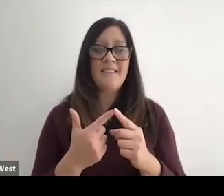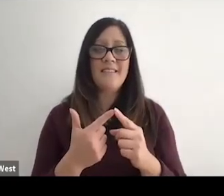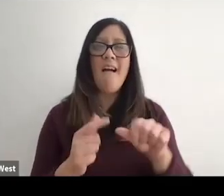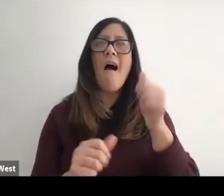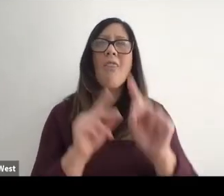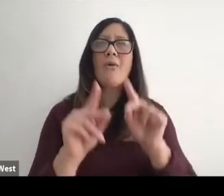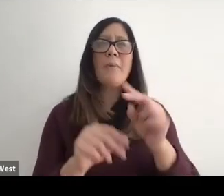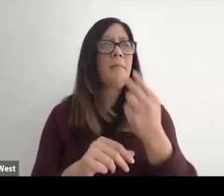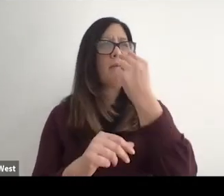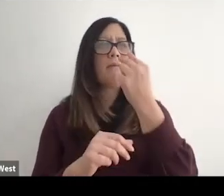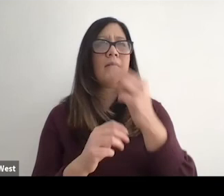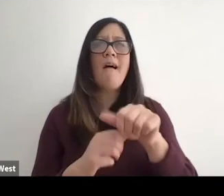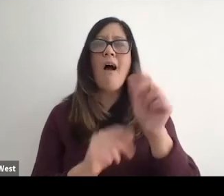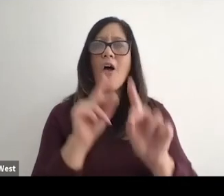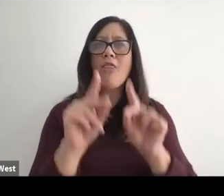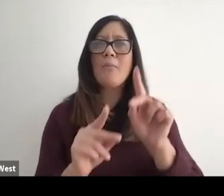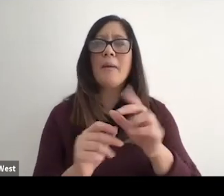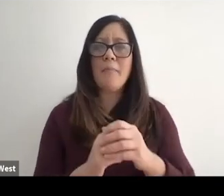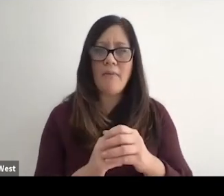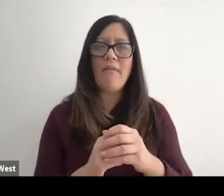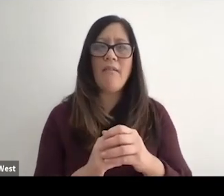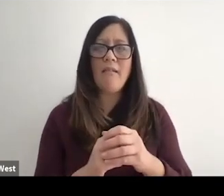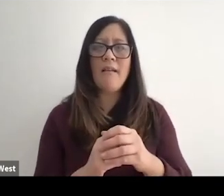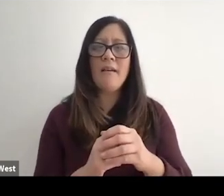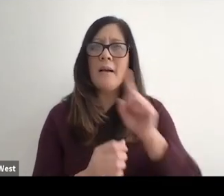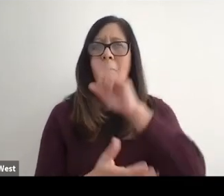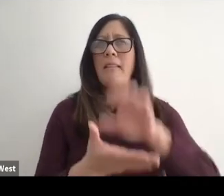the stigma of others. Other people believing for me what I can or cannot do.